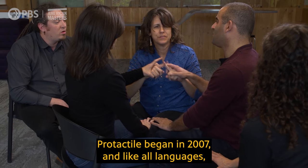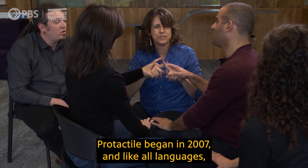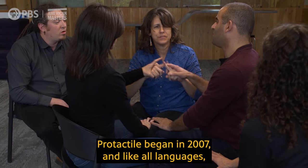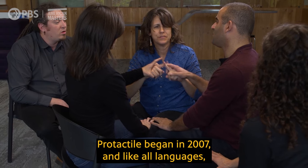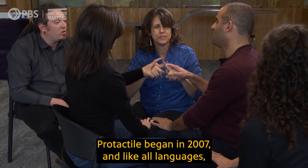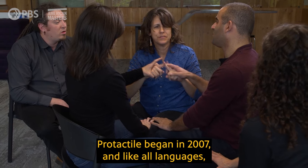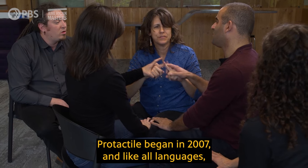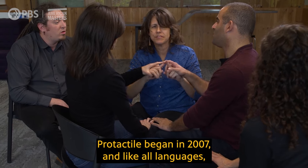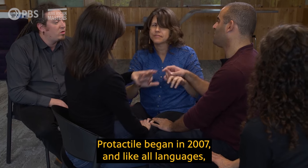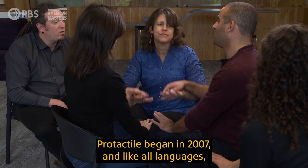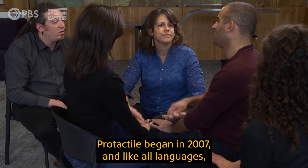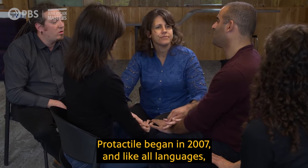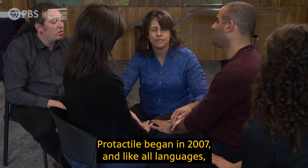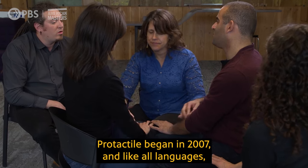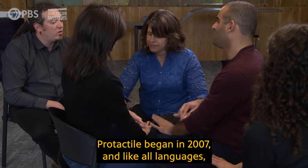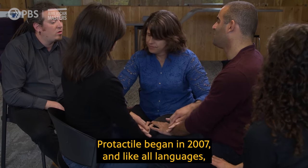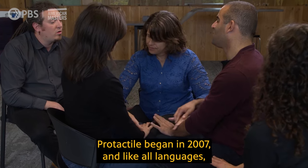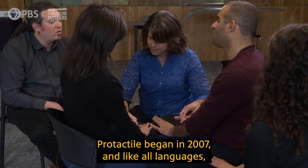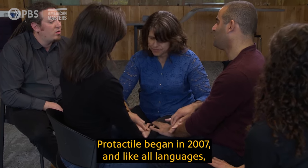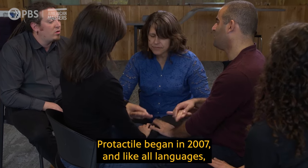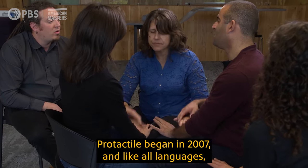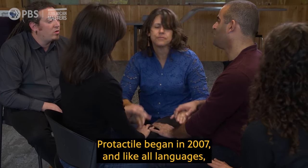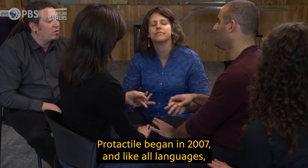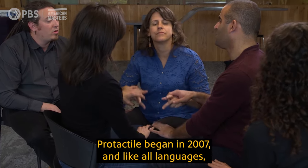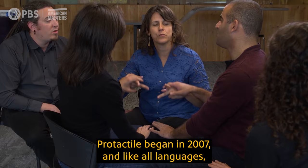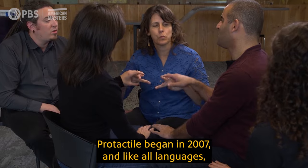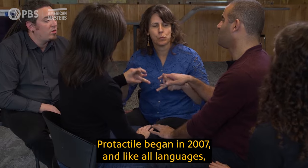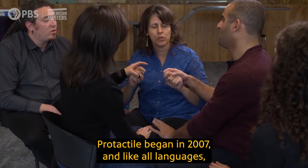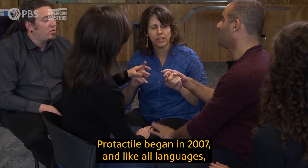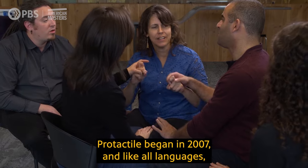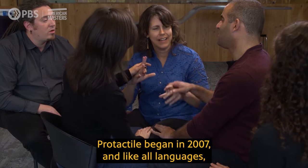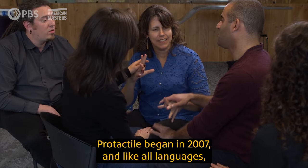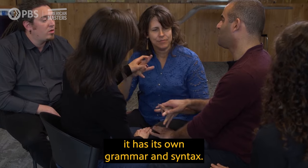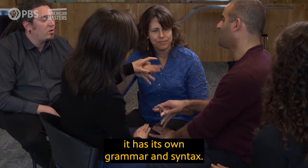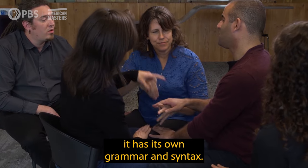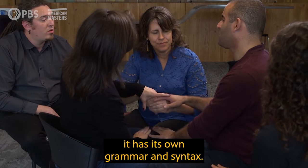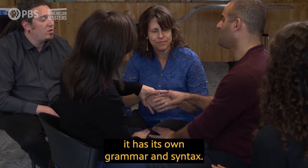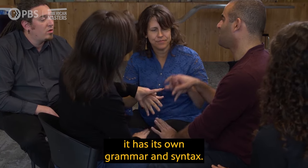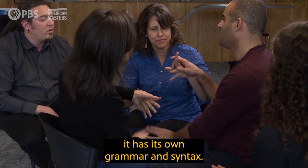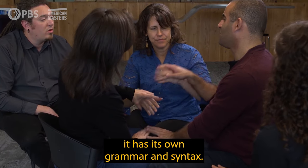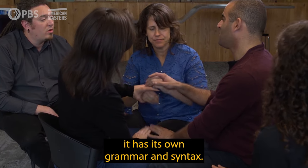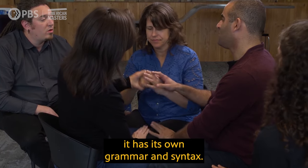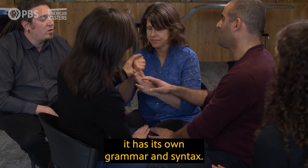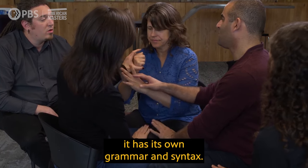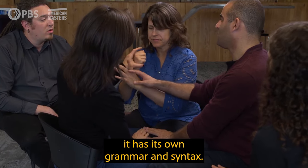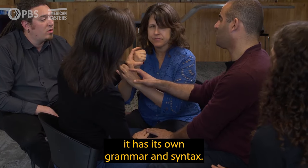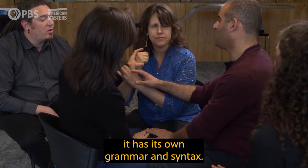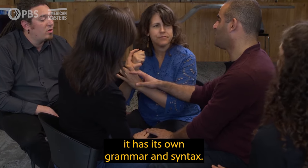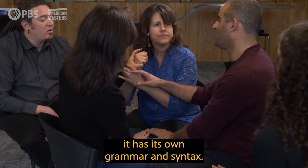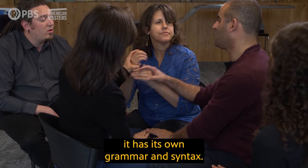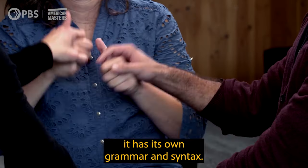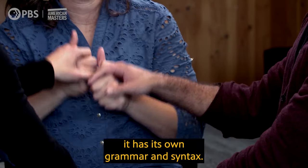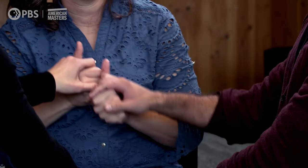Protactile began in 2007, and like all languages, it has its own grammar and syntax.